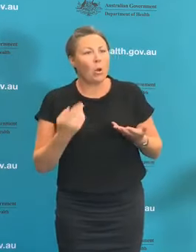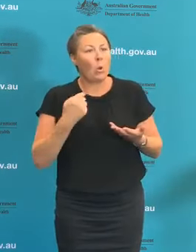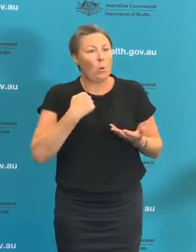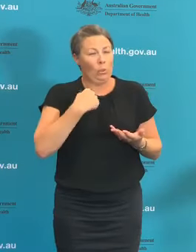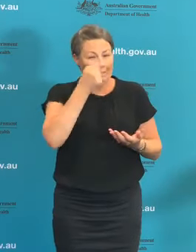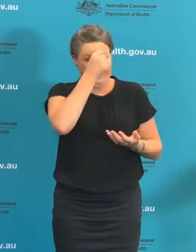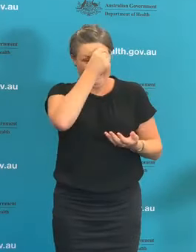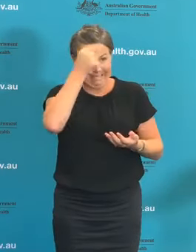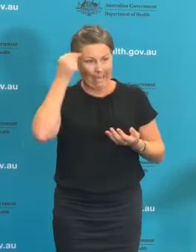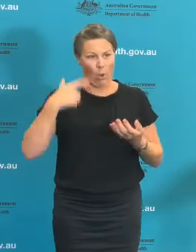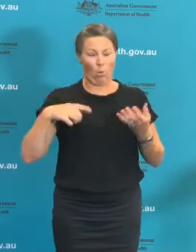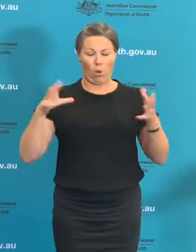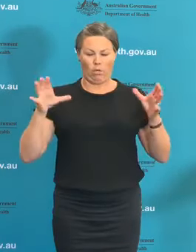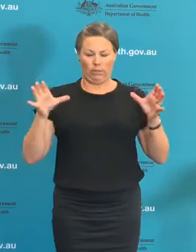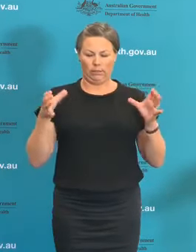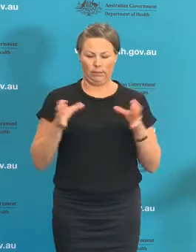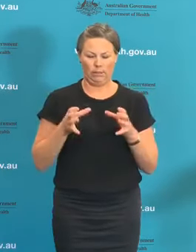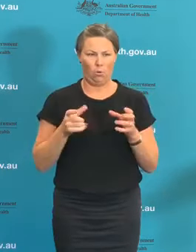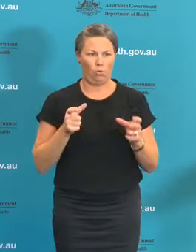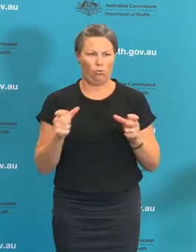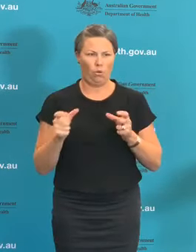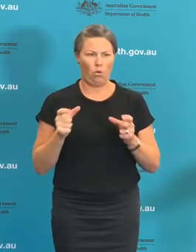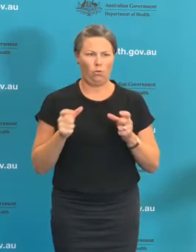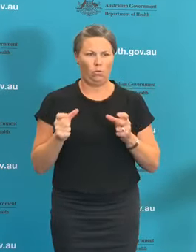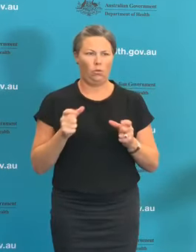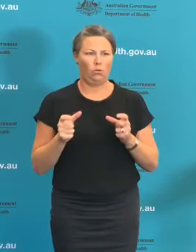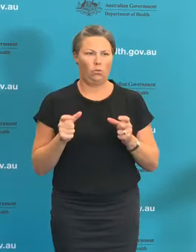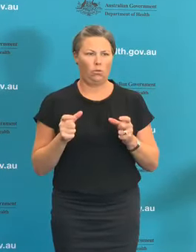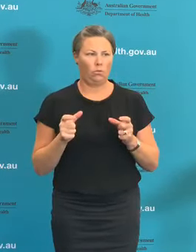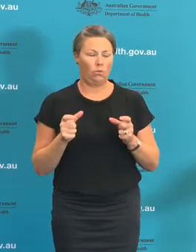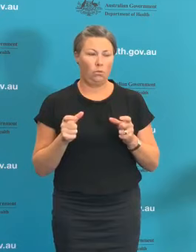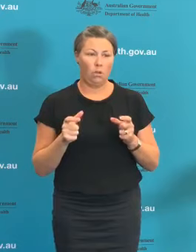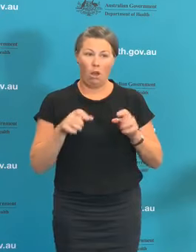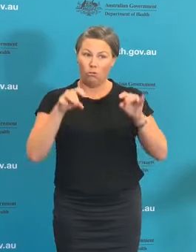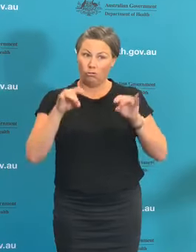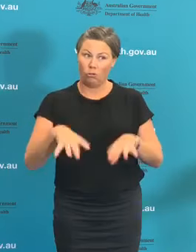we are doing an extraordinary job, we as the Australian community is doing